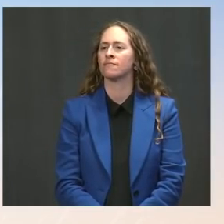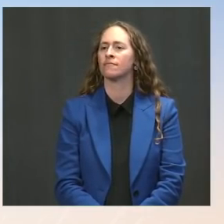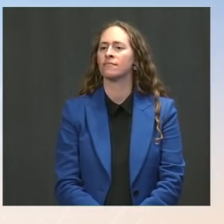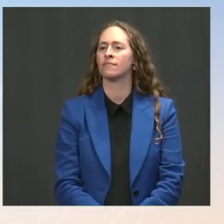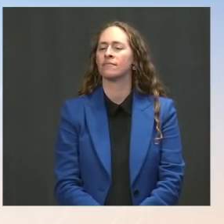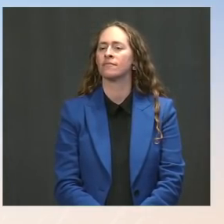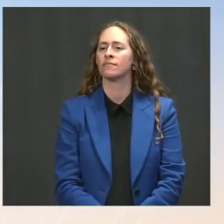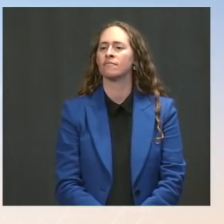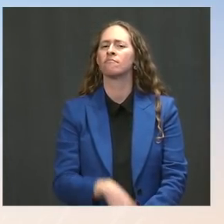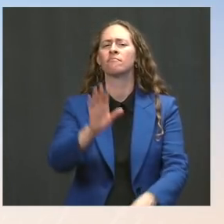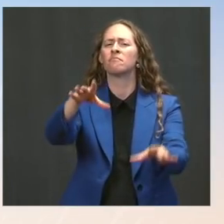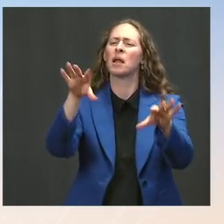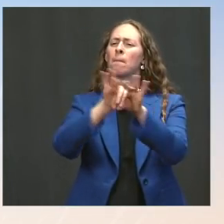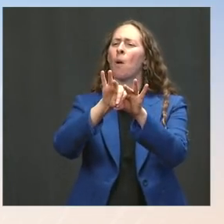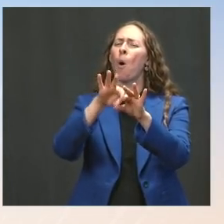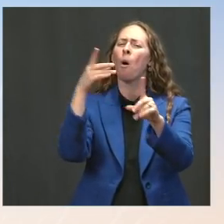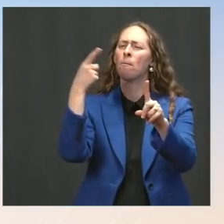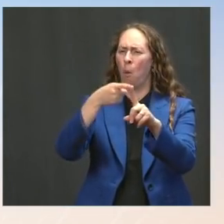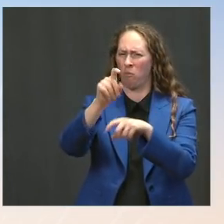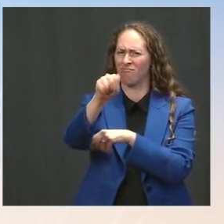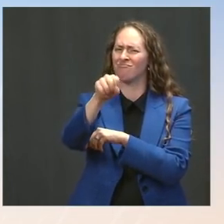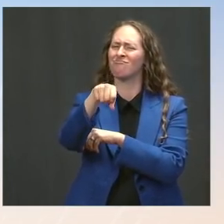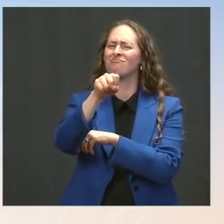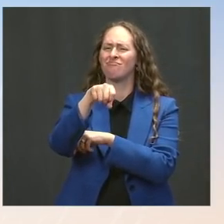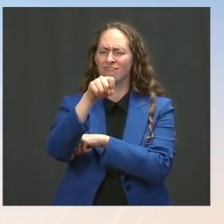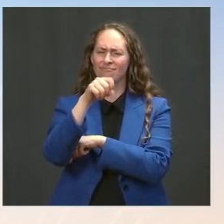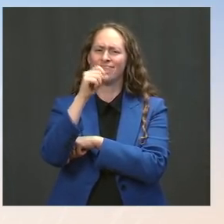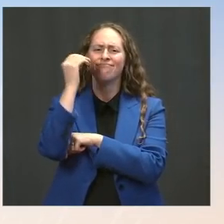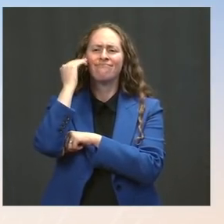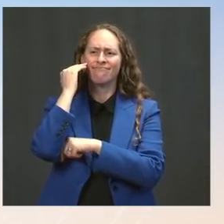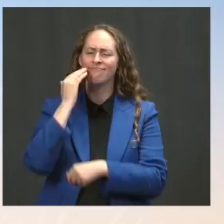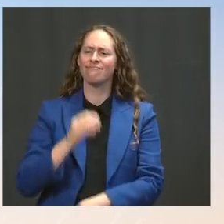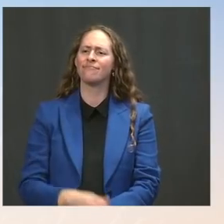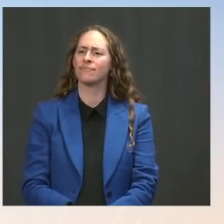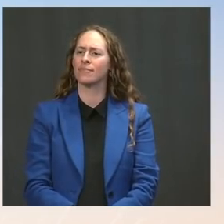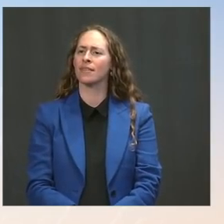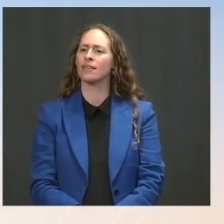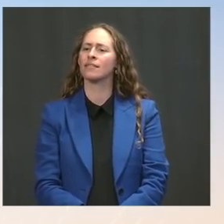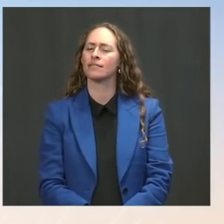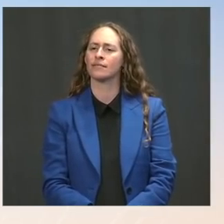we do not want to look at our objective of getting more people vaccinated through a political prism.